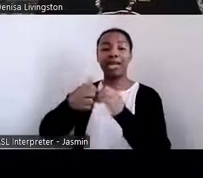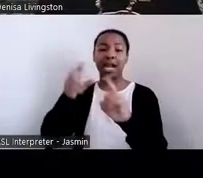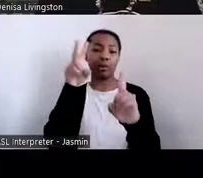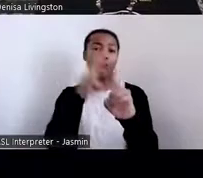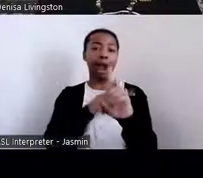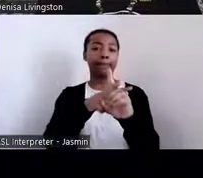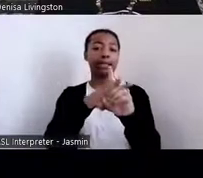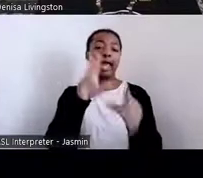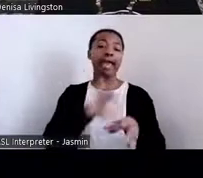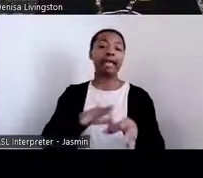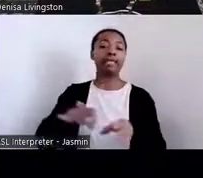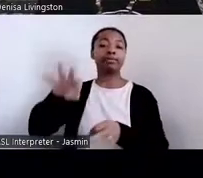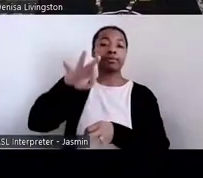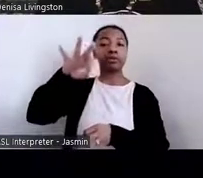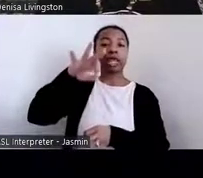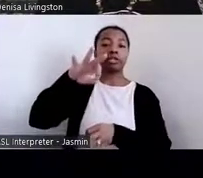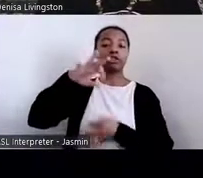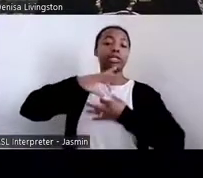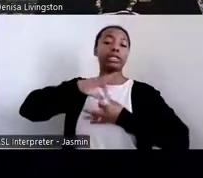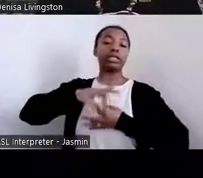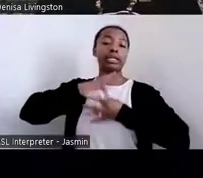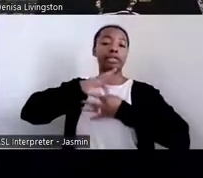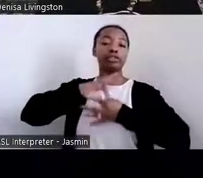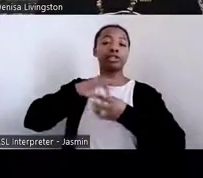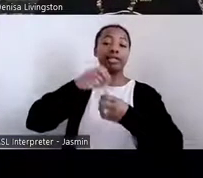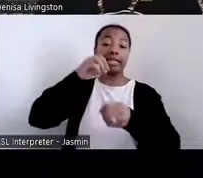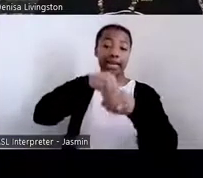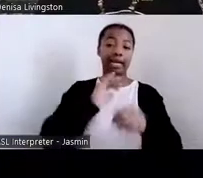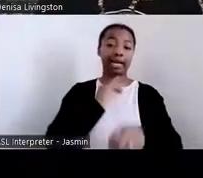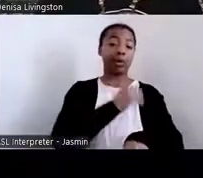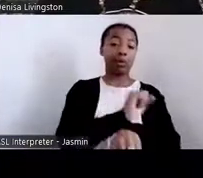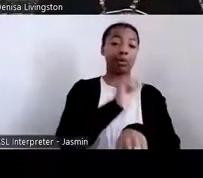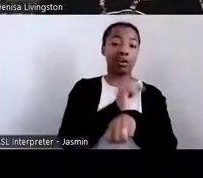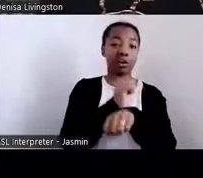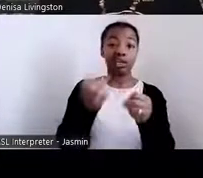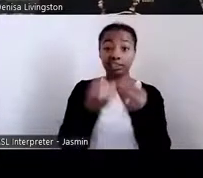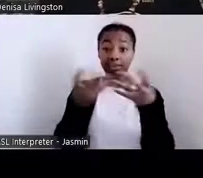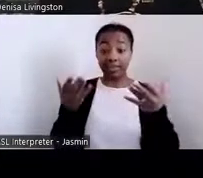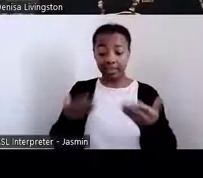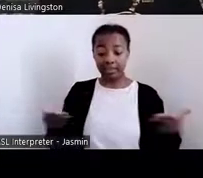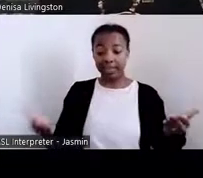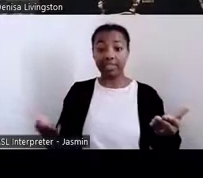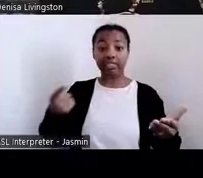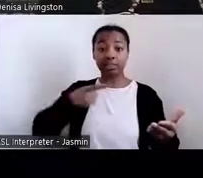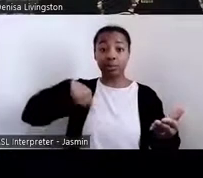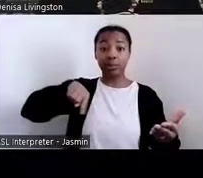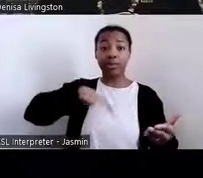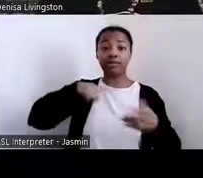work that we're doing because many of what is passed on through generations is through prayer, is through spiritual